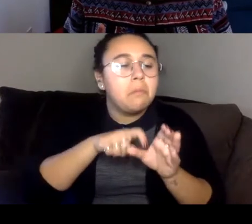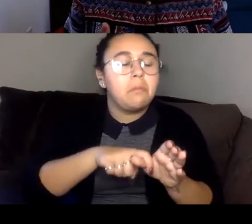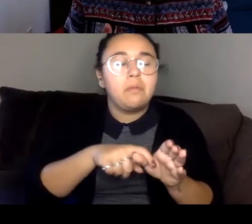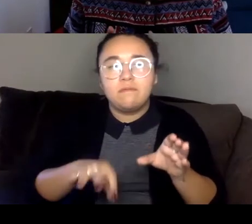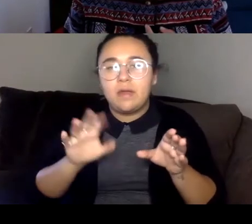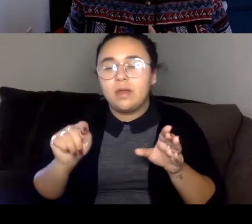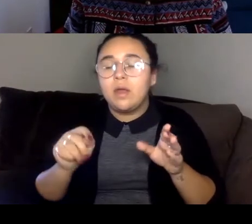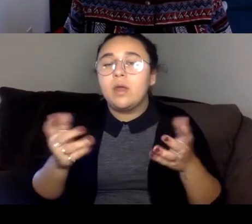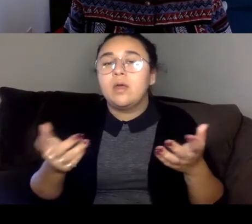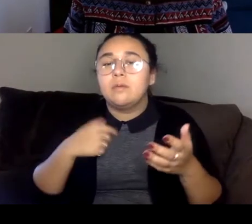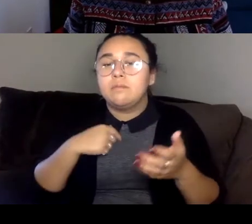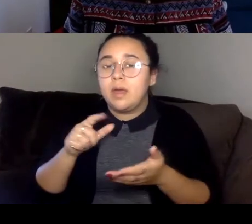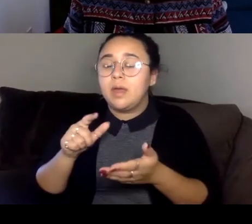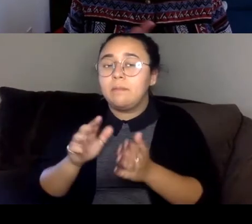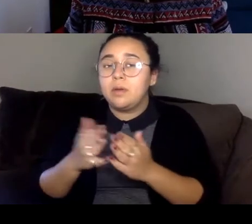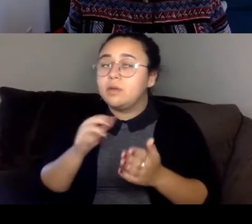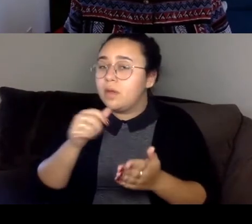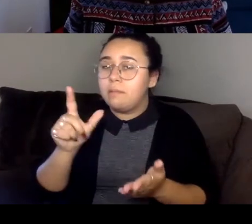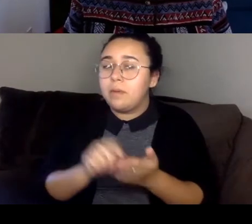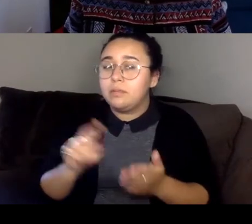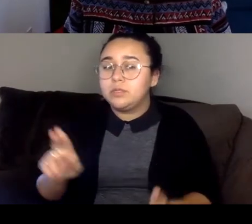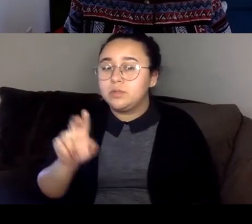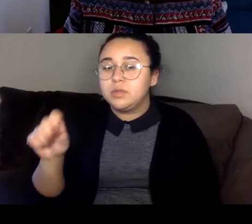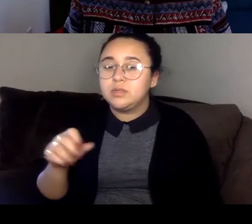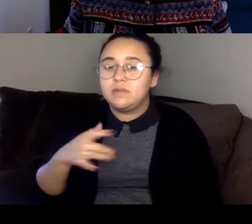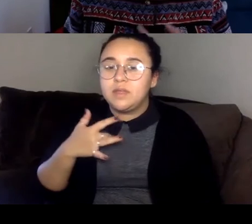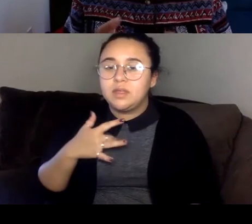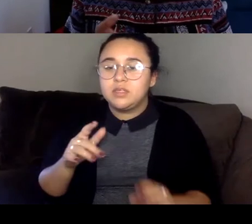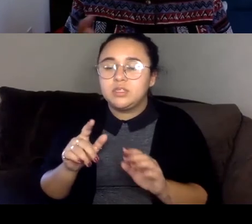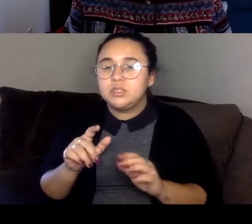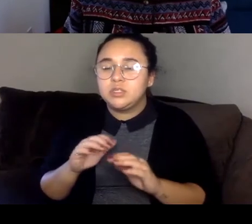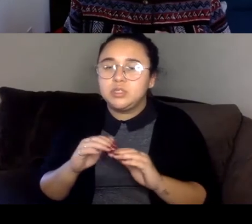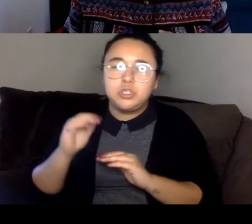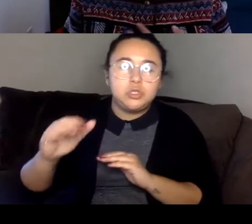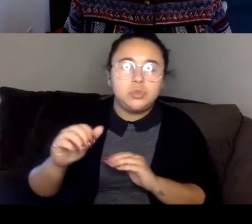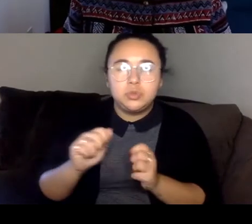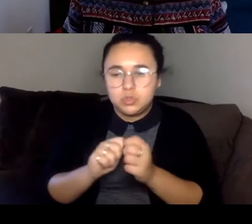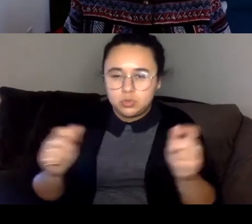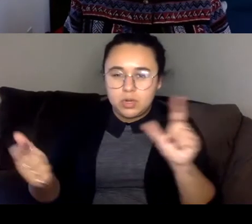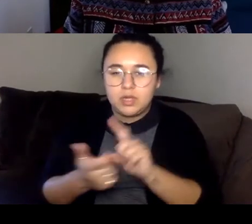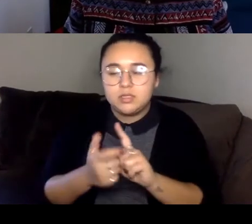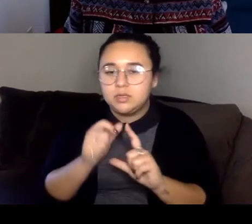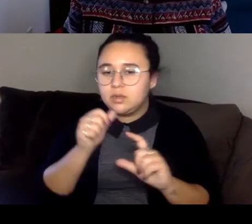published in the US, where I think it felt a little too translated I deliberately didn't send her Americans.